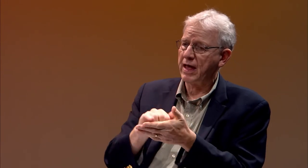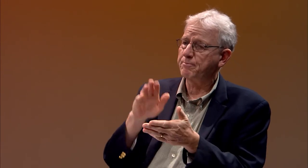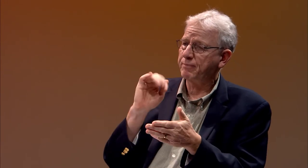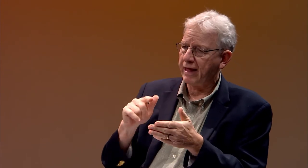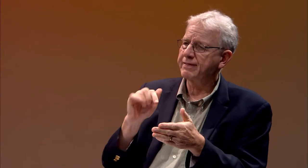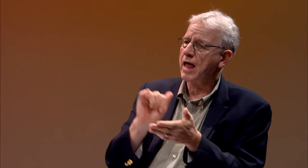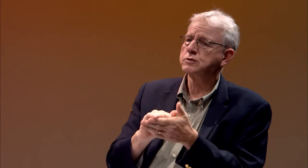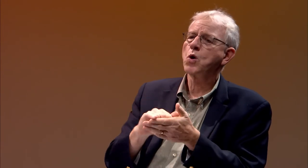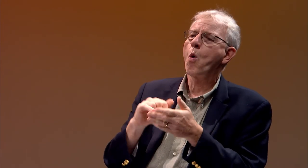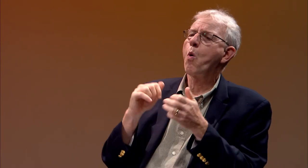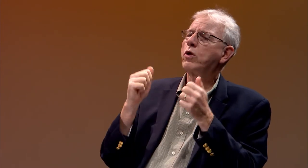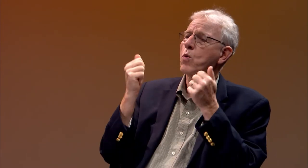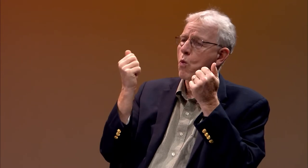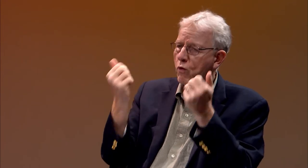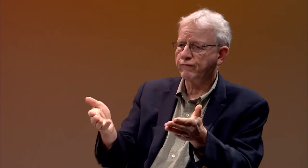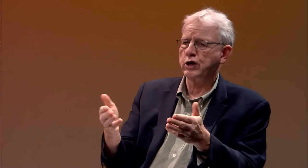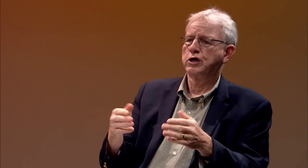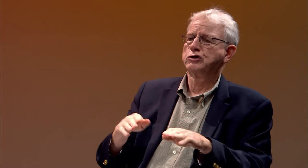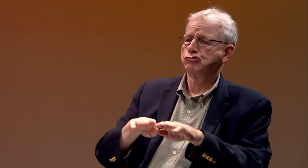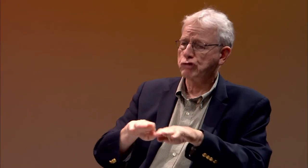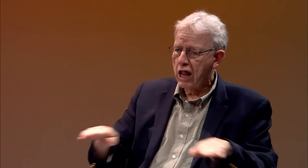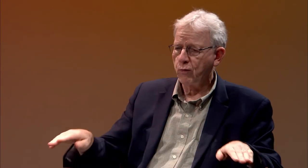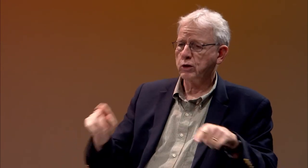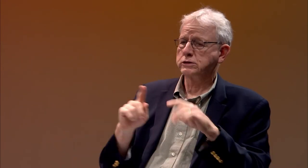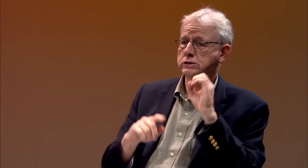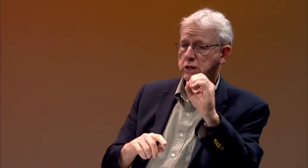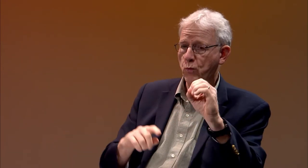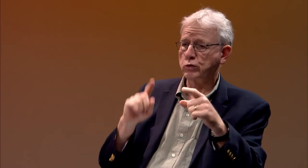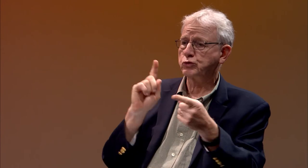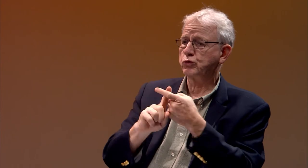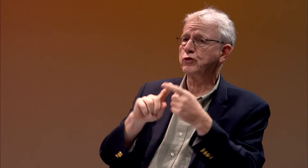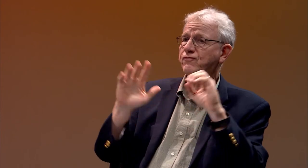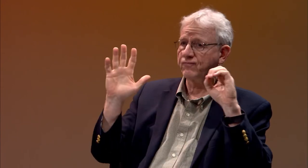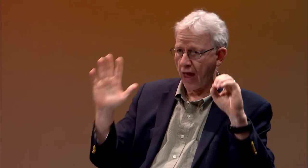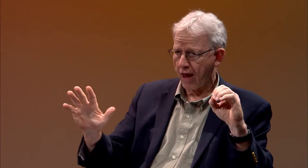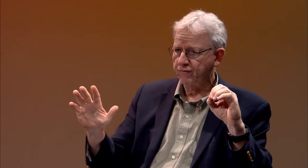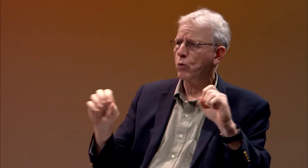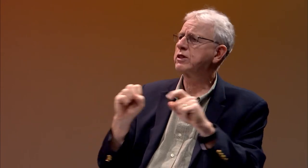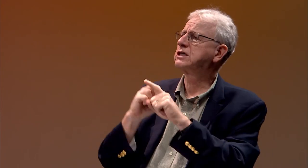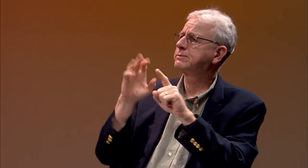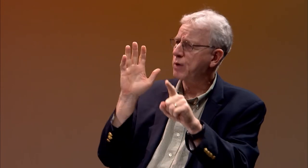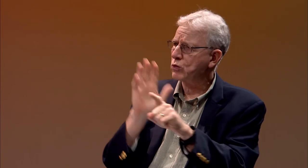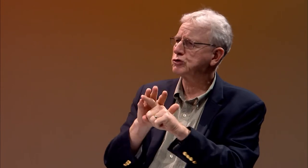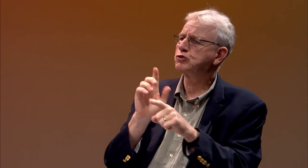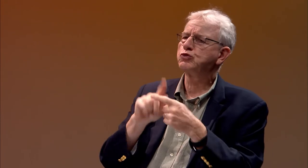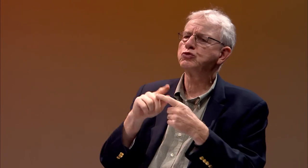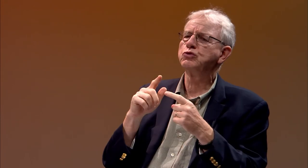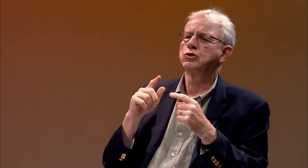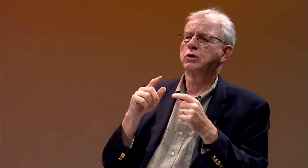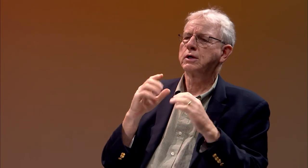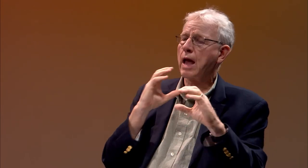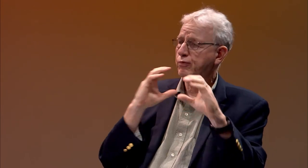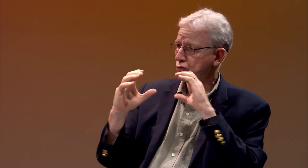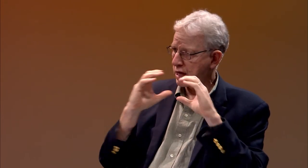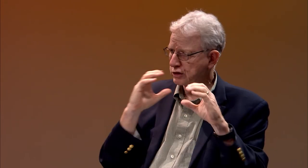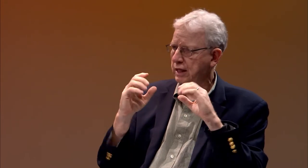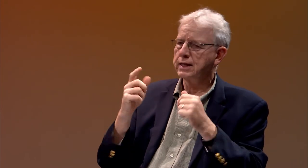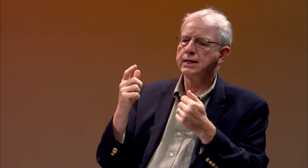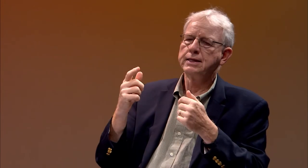We tried to emphasize that in the bill it would offer all children from ages birth to five